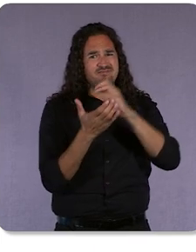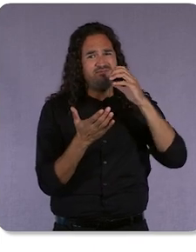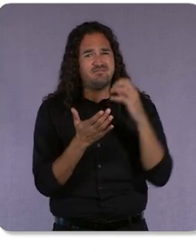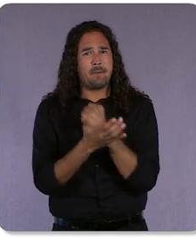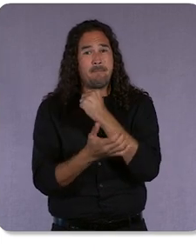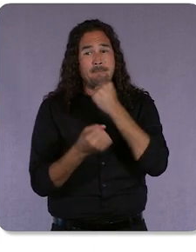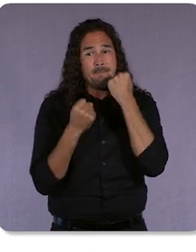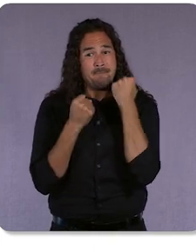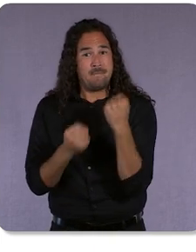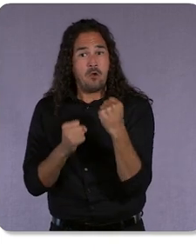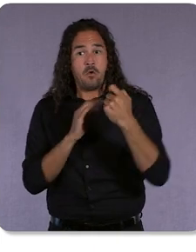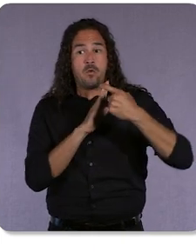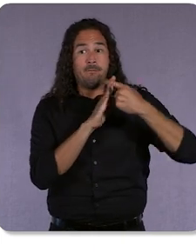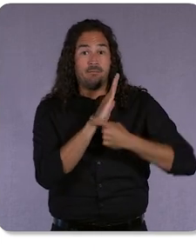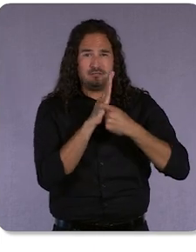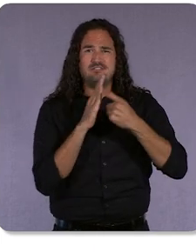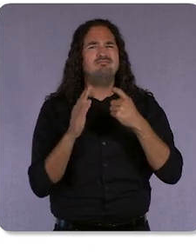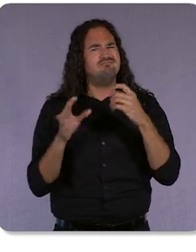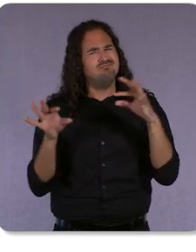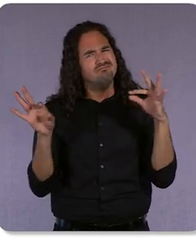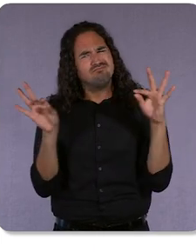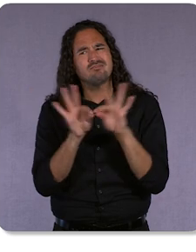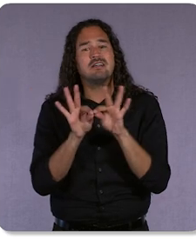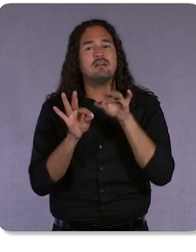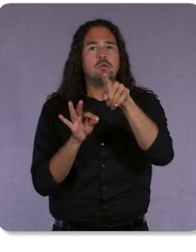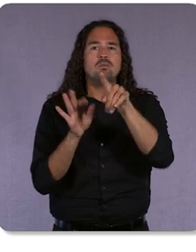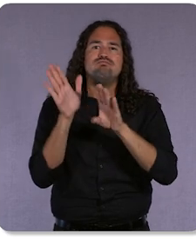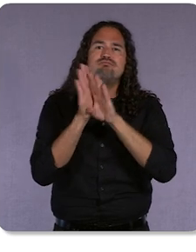is critical as you build your businesses for the future. And